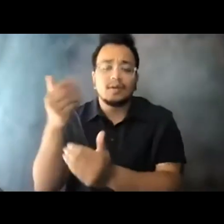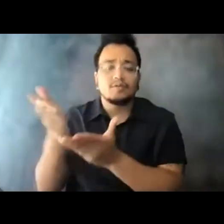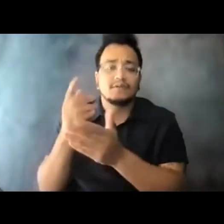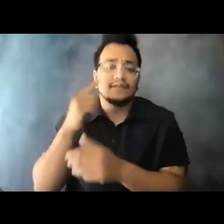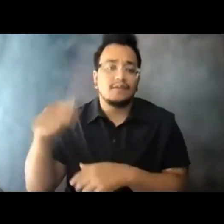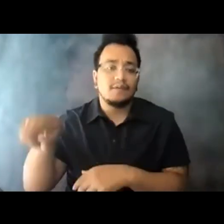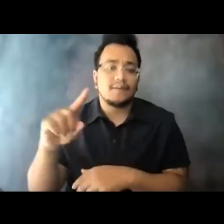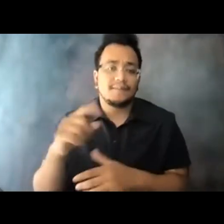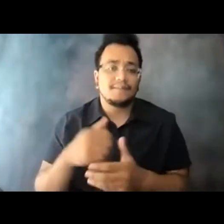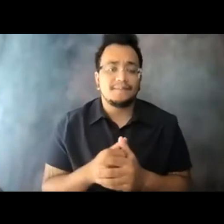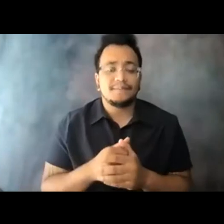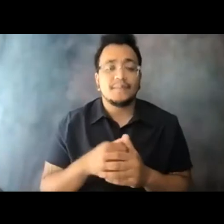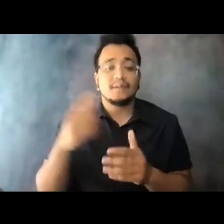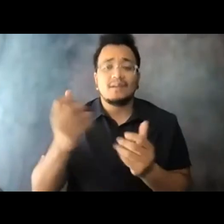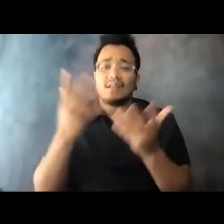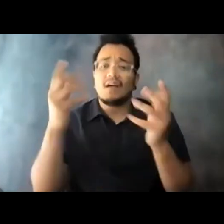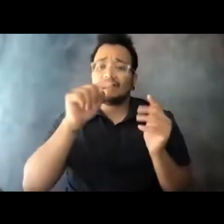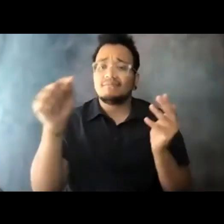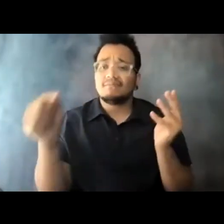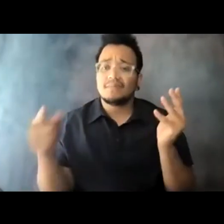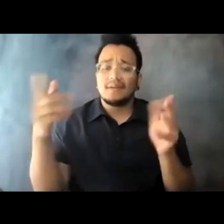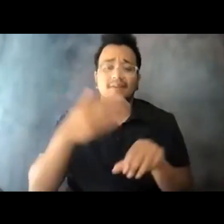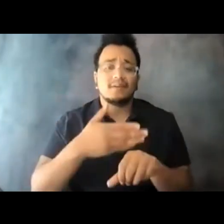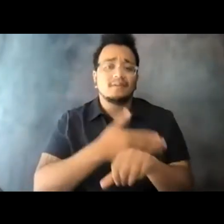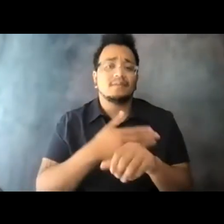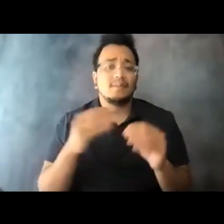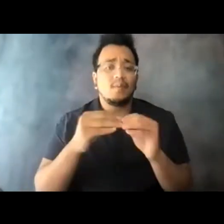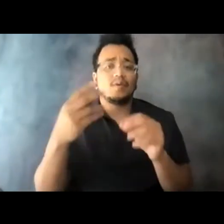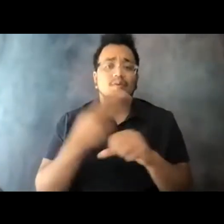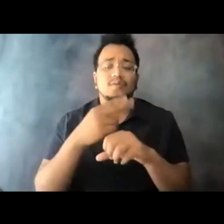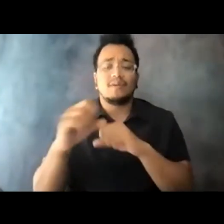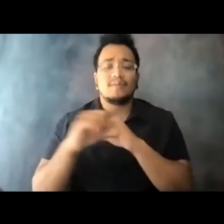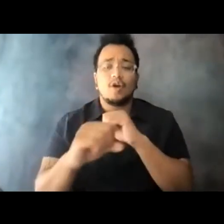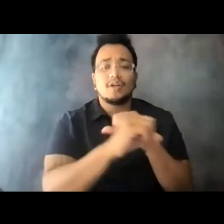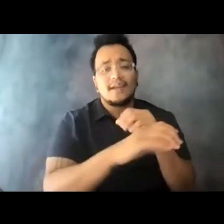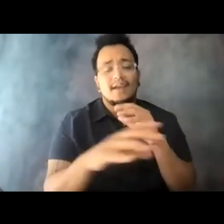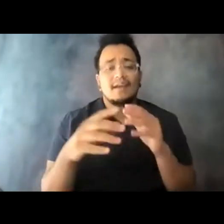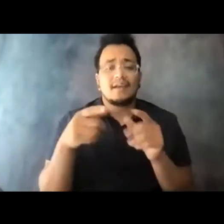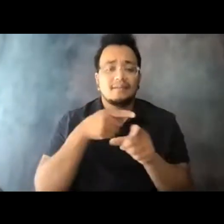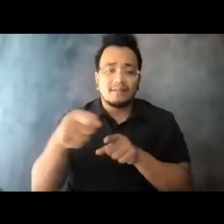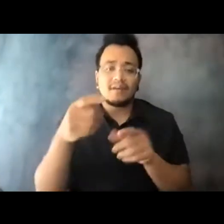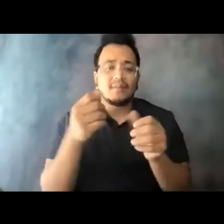15:15:39 There's a lot of increased use of marketing and advertising with an emphasis on safety messages.